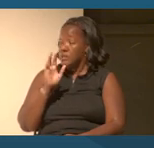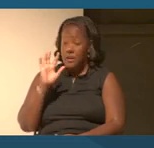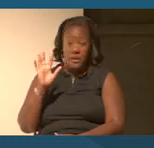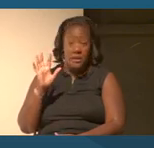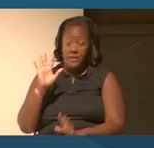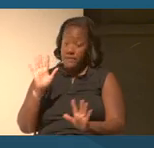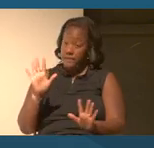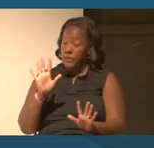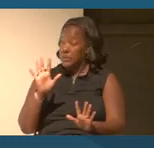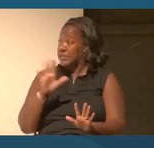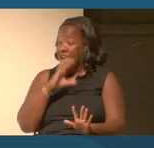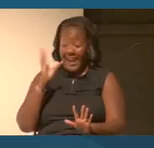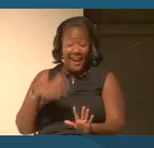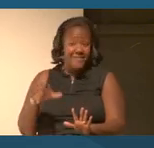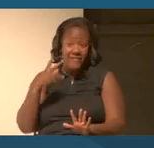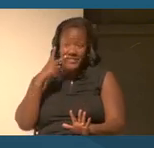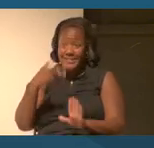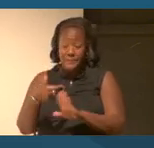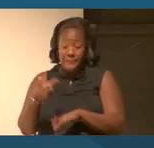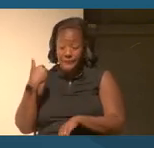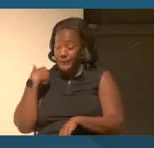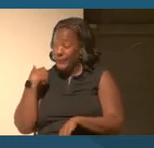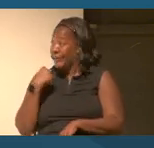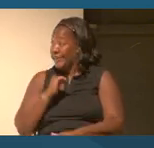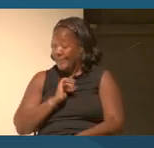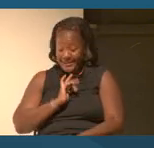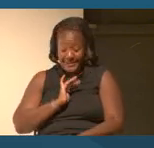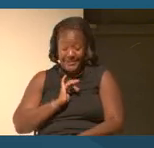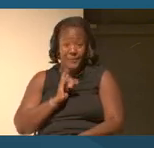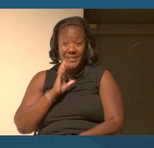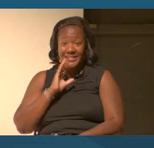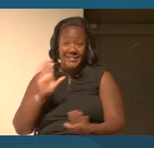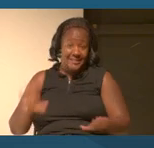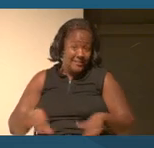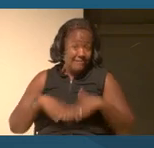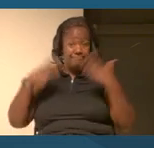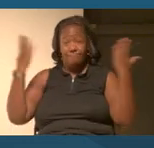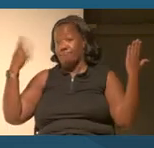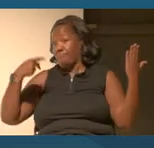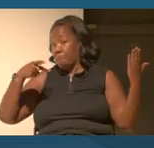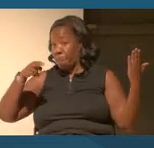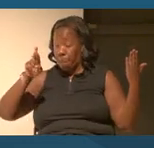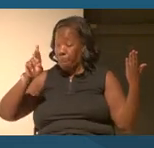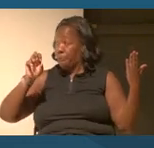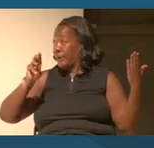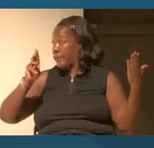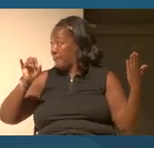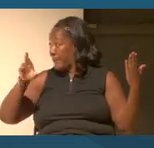these have never been seen before, so you guys get to see the premiere, the premiere.